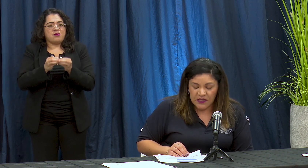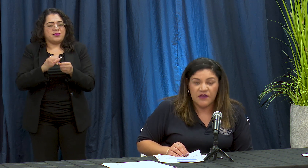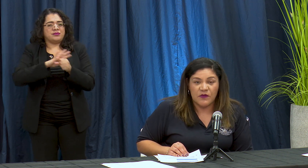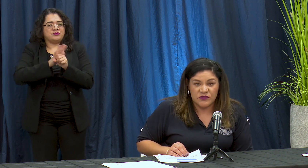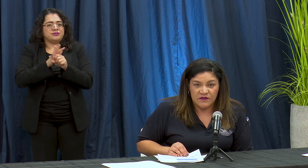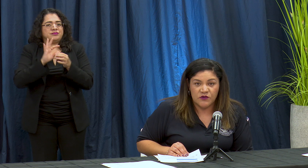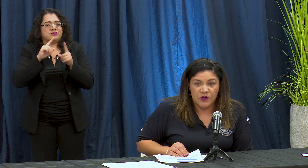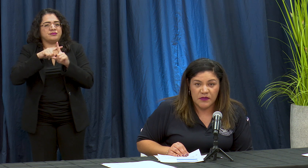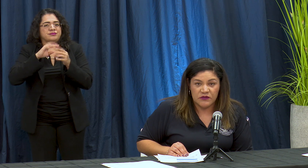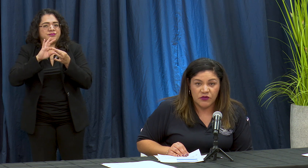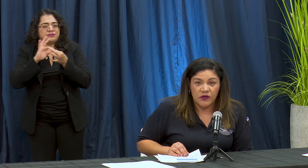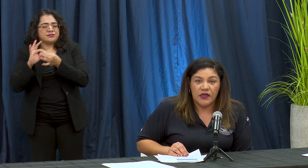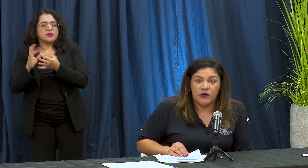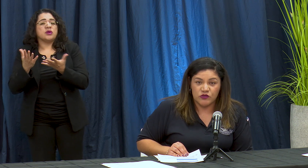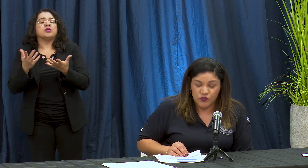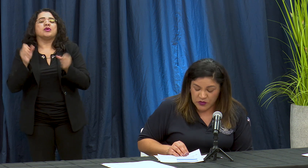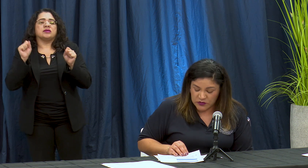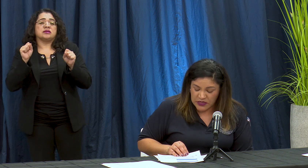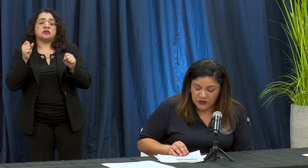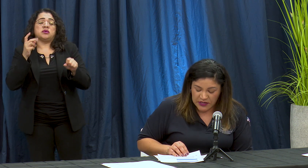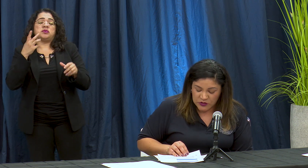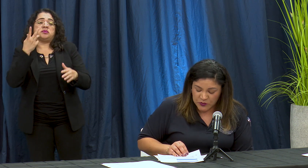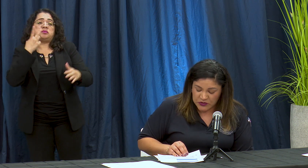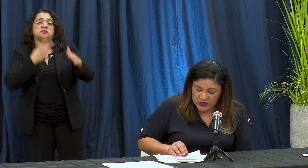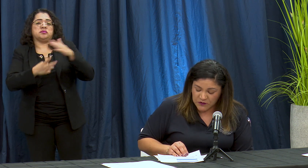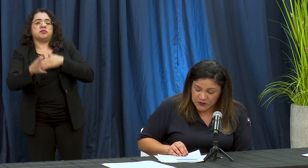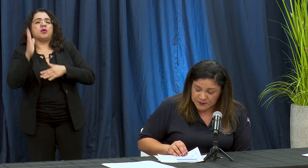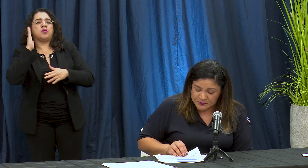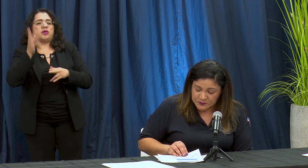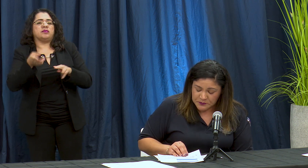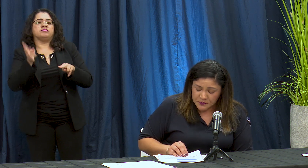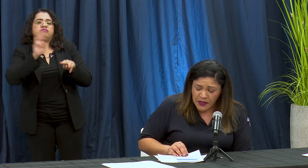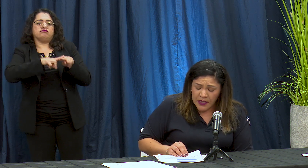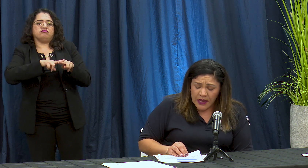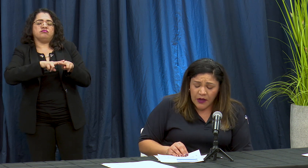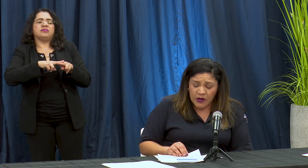que vamos a ver una momento en los números y los casos positivo x' ahora